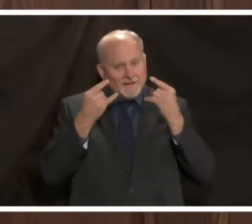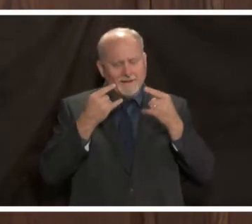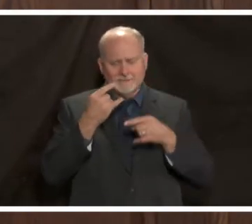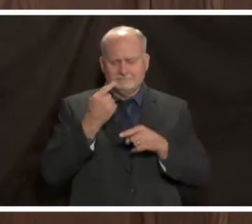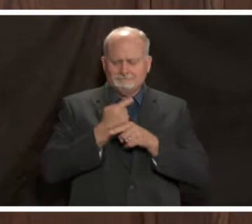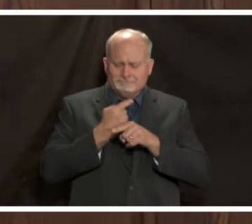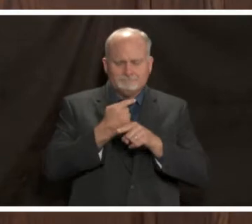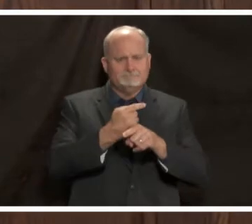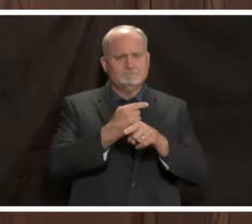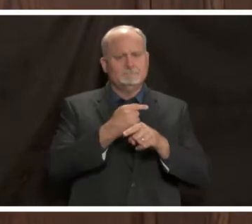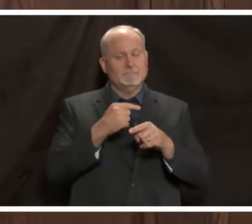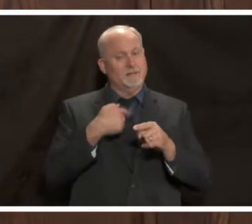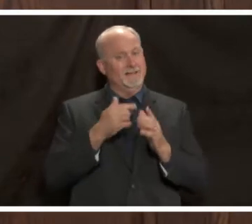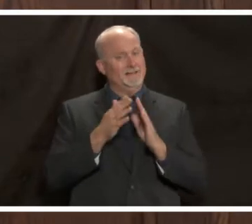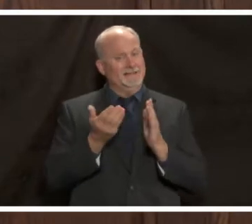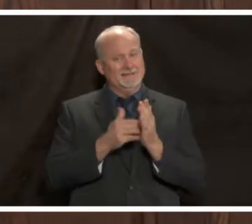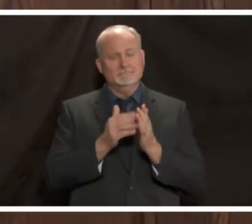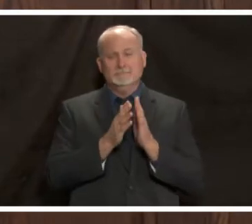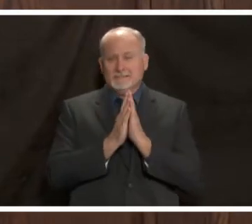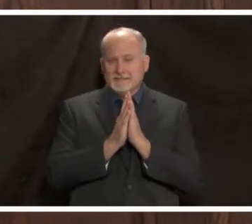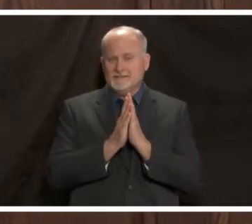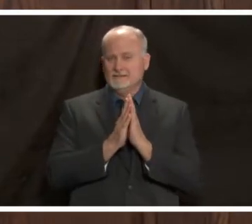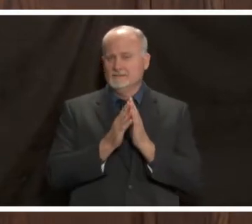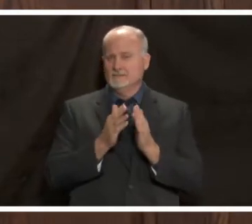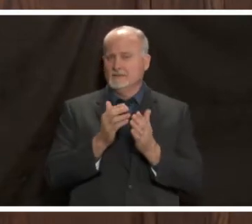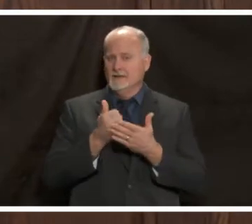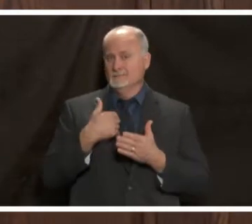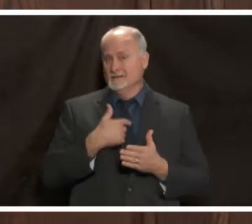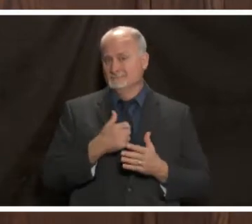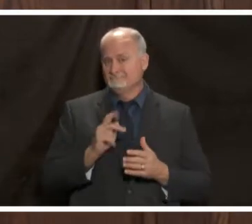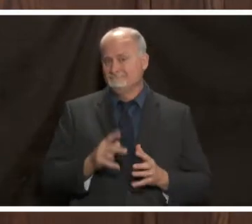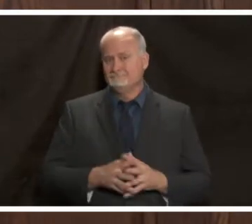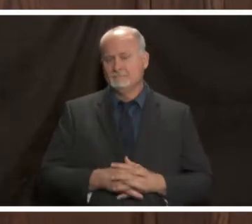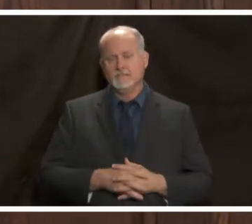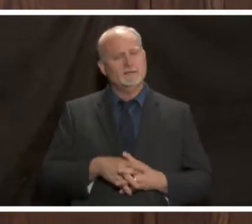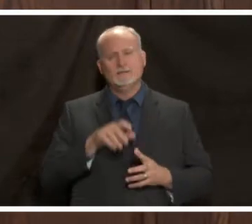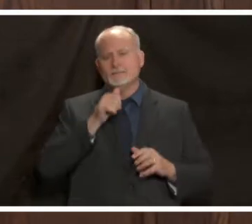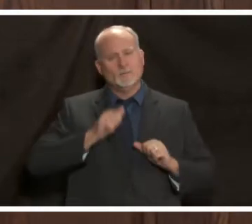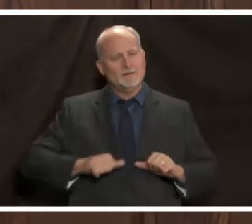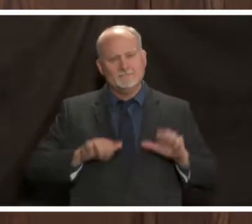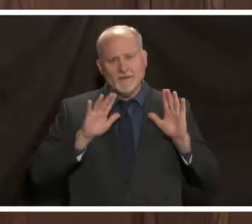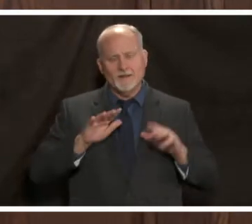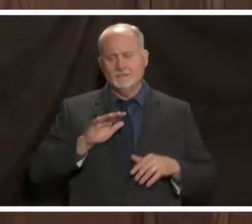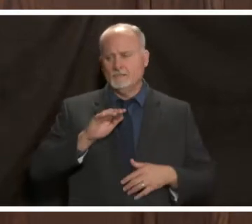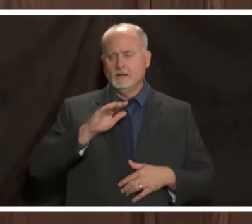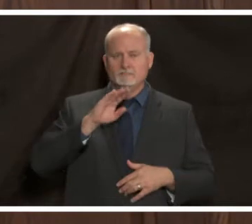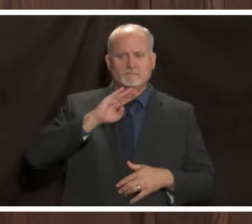and i'm asking you again please help us with this don't give up on us we're tired